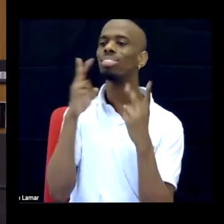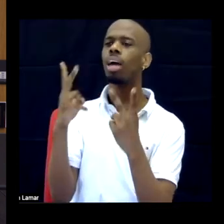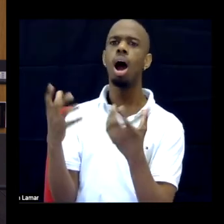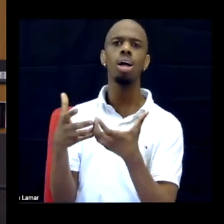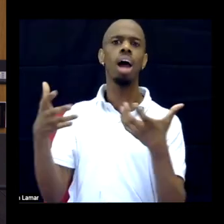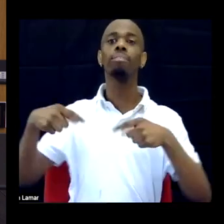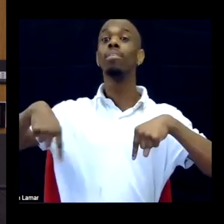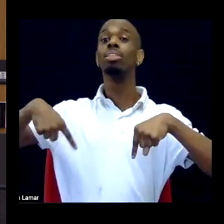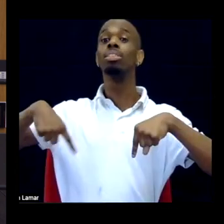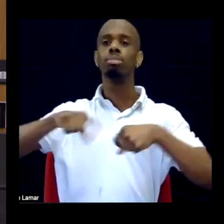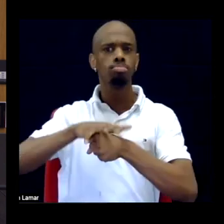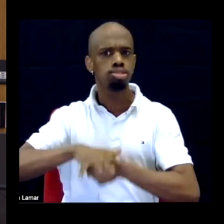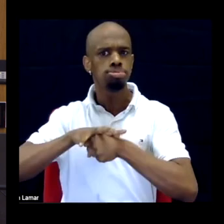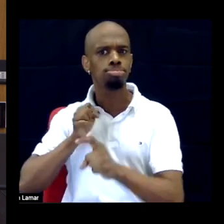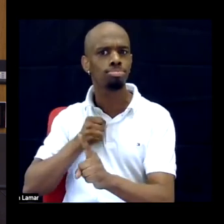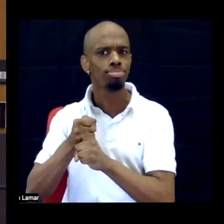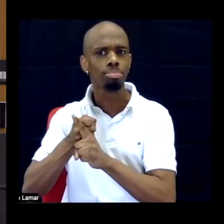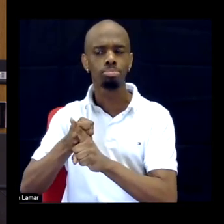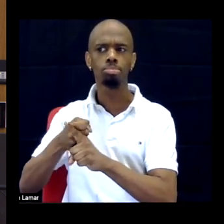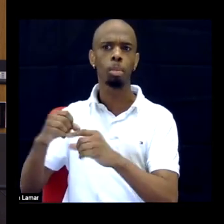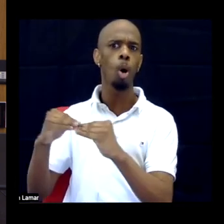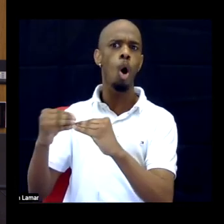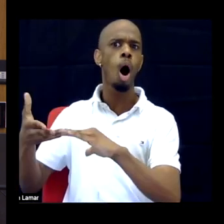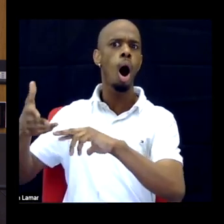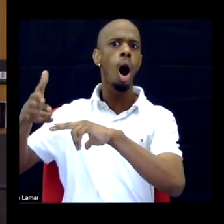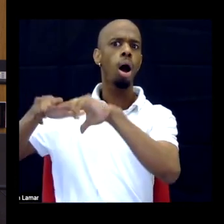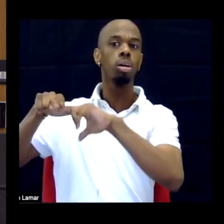And folks were, like, well, it's not that common and it's not going to be you and really